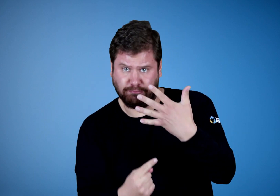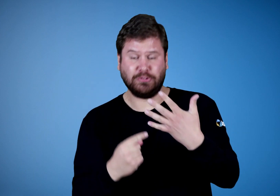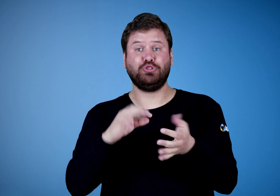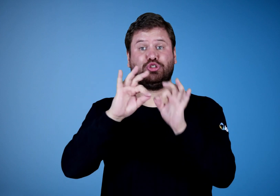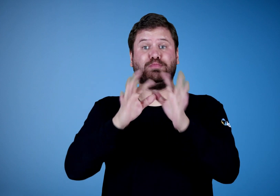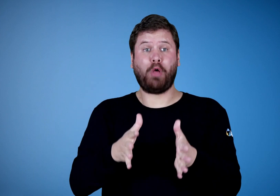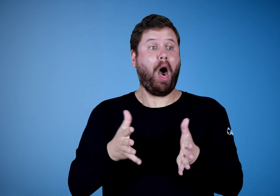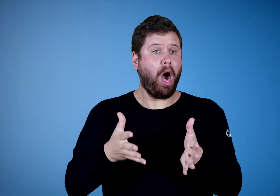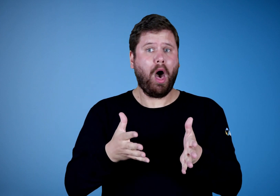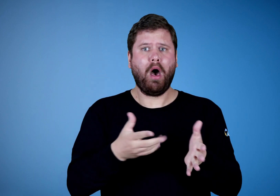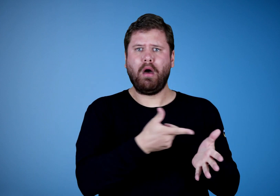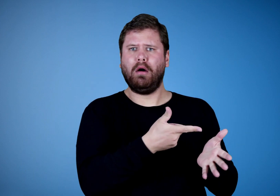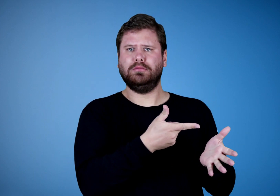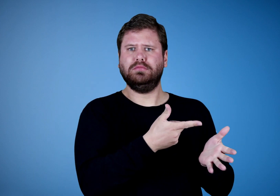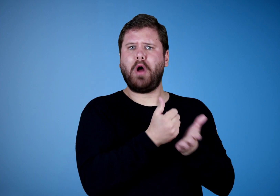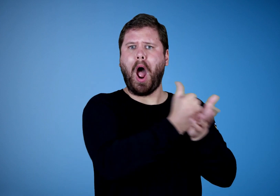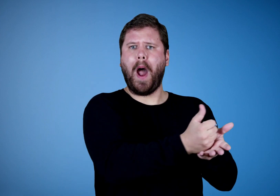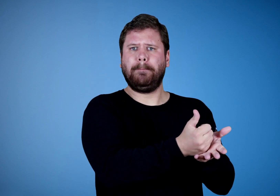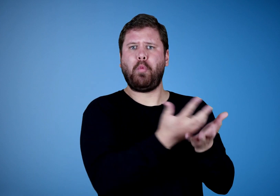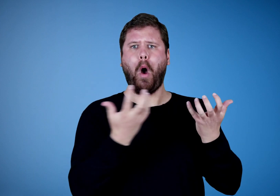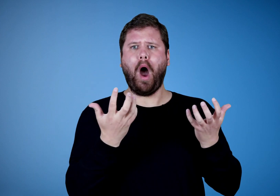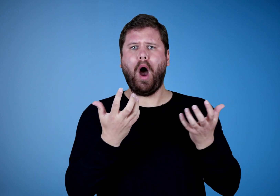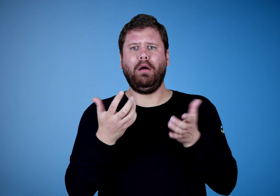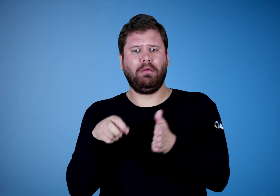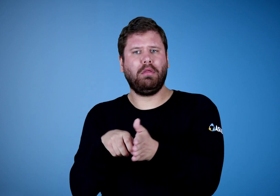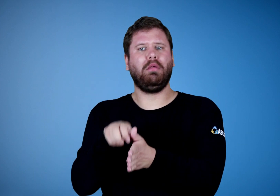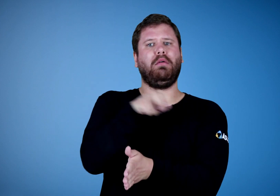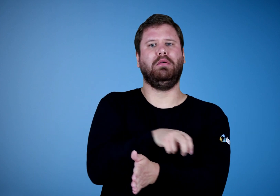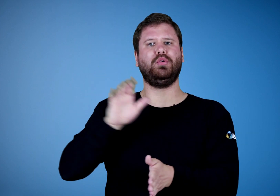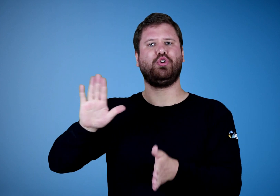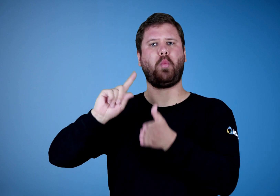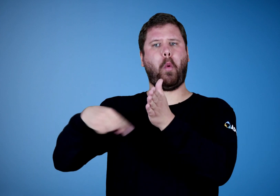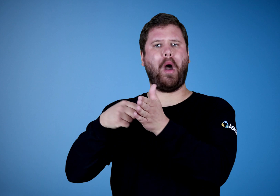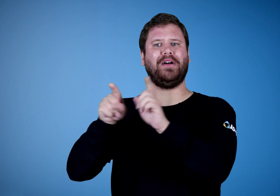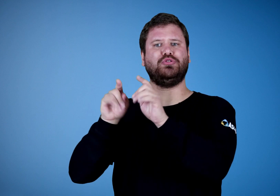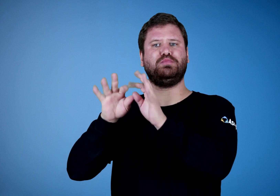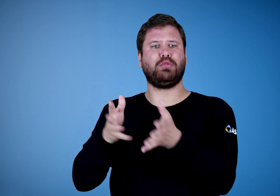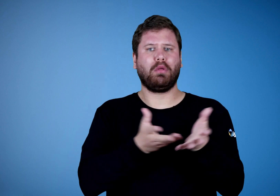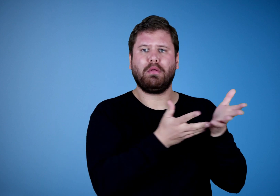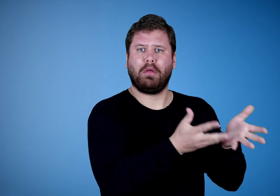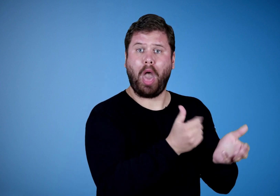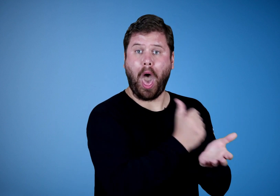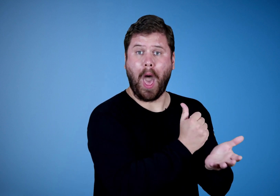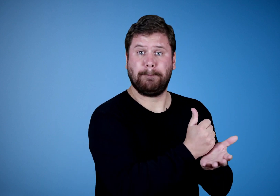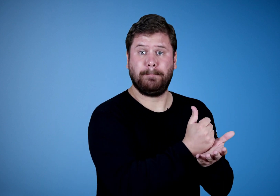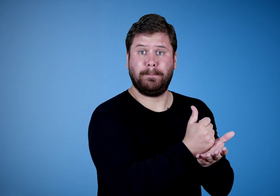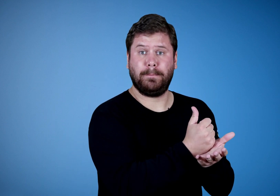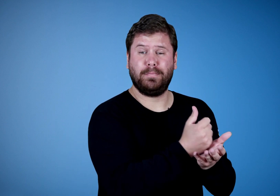The interpreter may want to help the deaf patient if it meant stepping out their role as an interpeter.